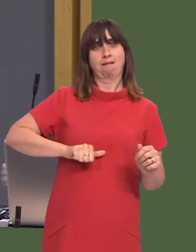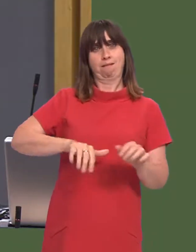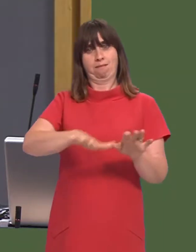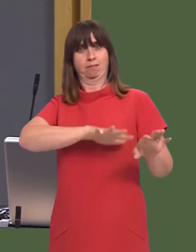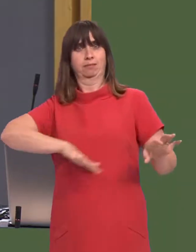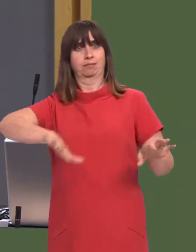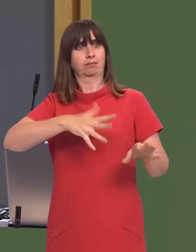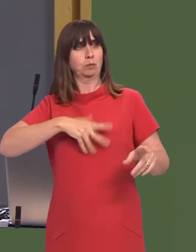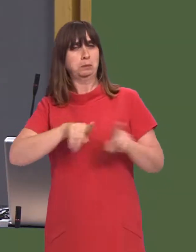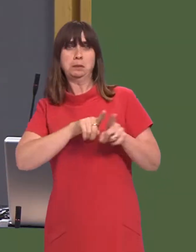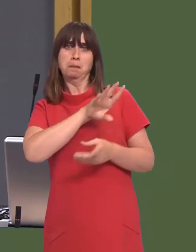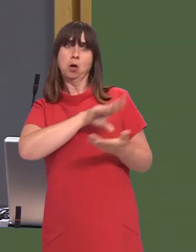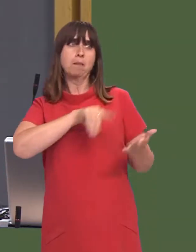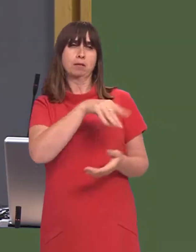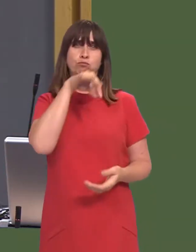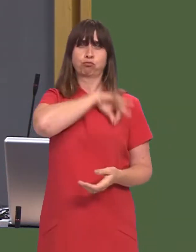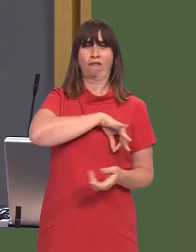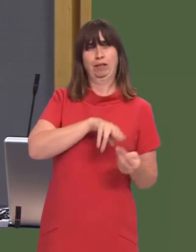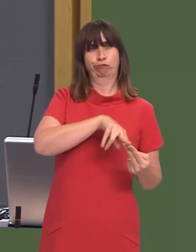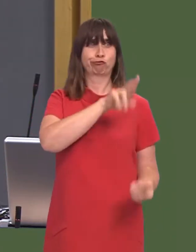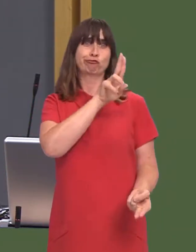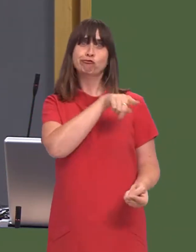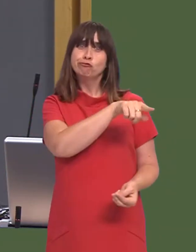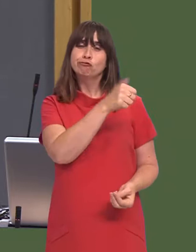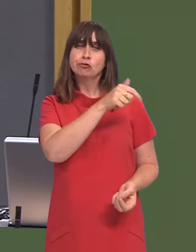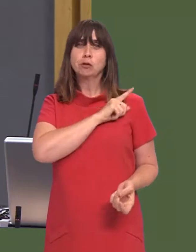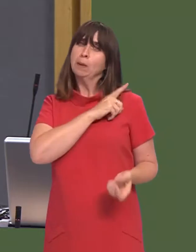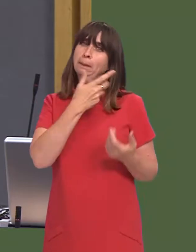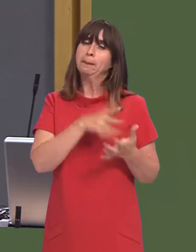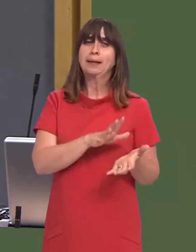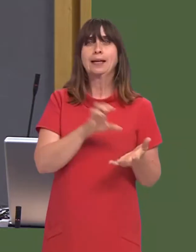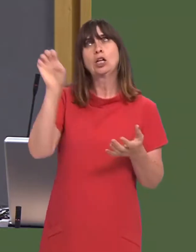in the agricultural sector, and it is also true that those profits were based on significant